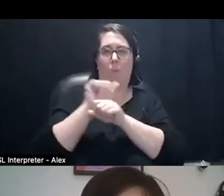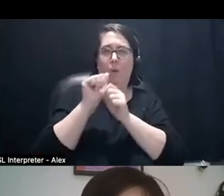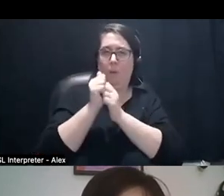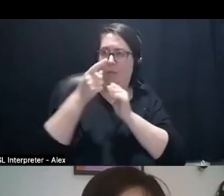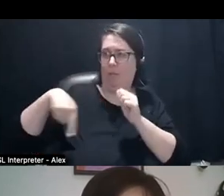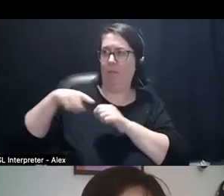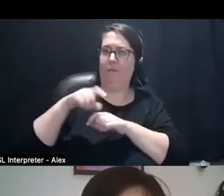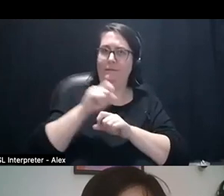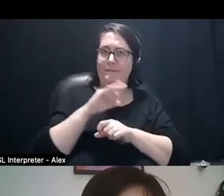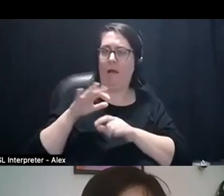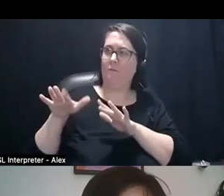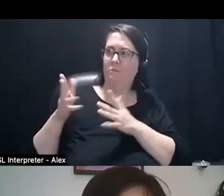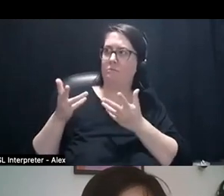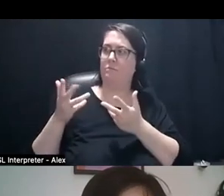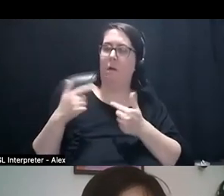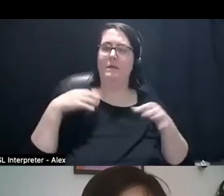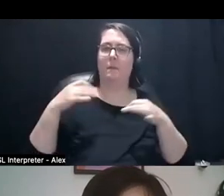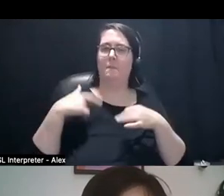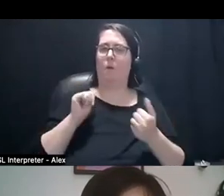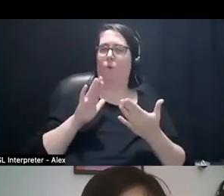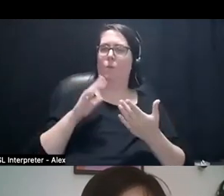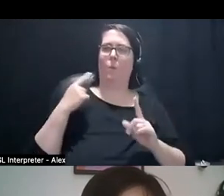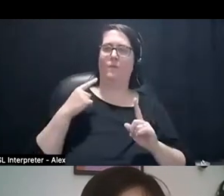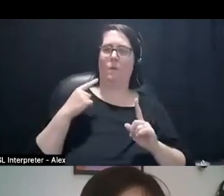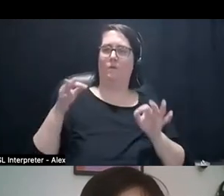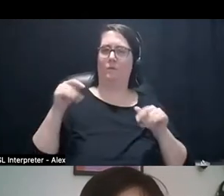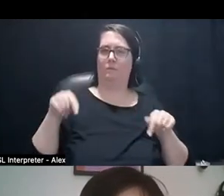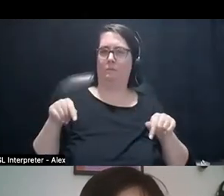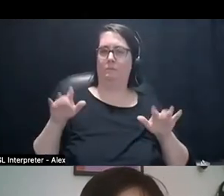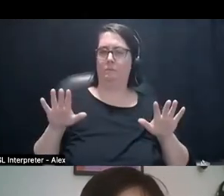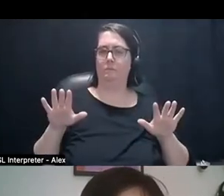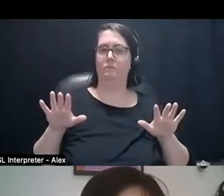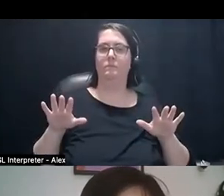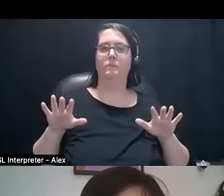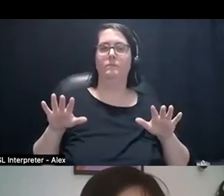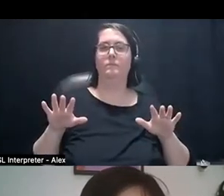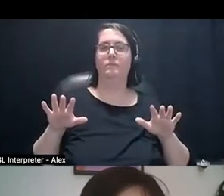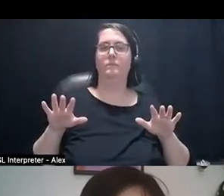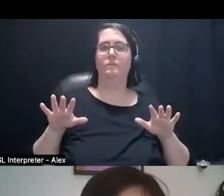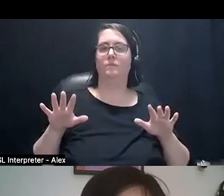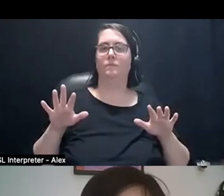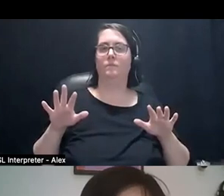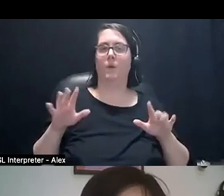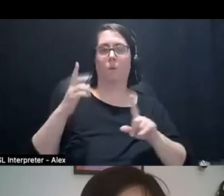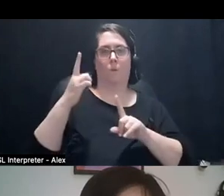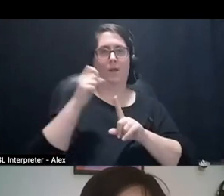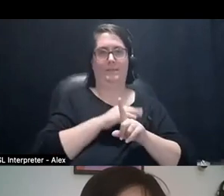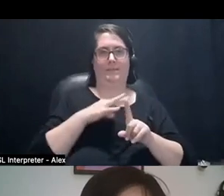and explain kind of my approach to what I was gonna talk about. And my one colleague said,